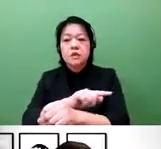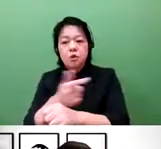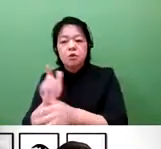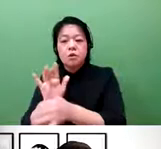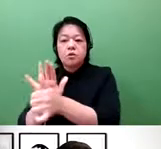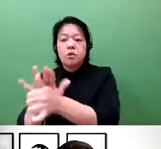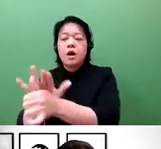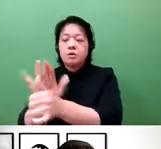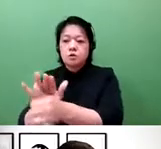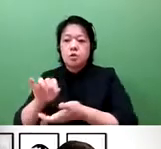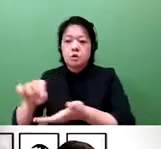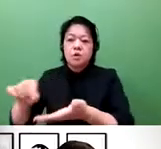as well as IP strategy.